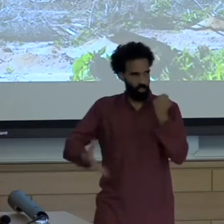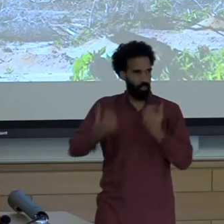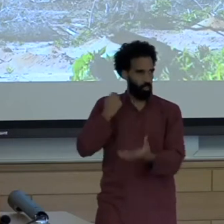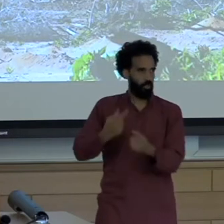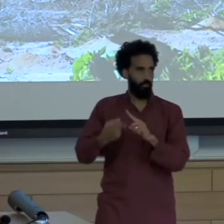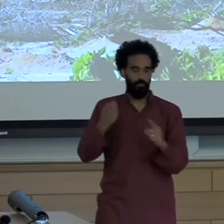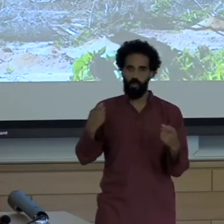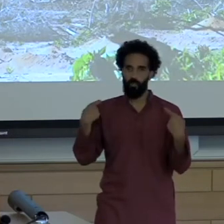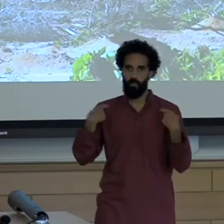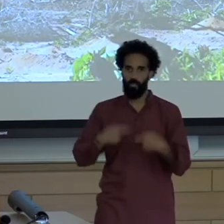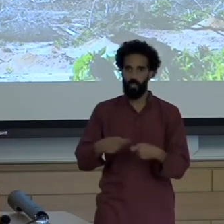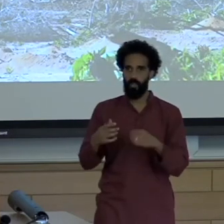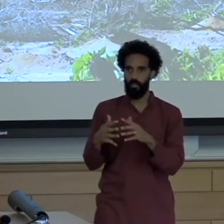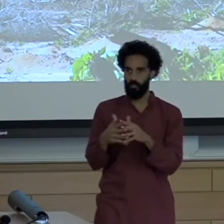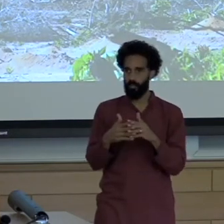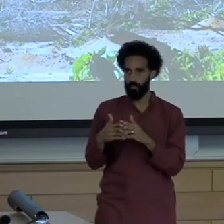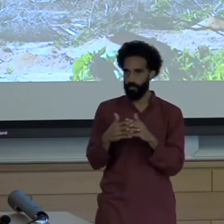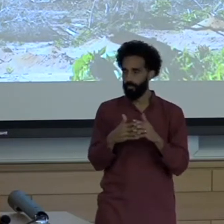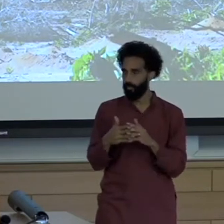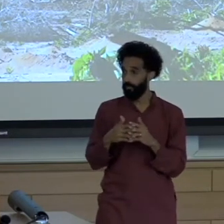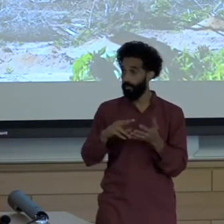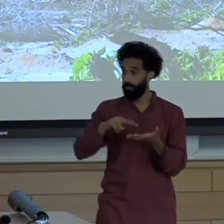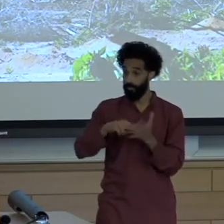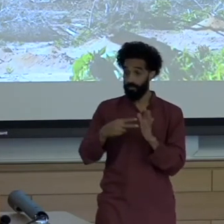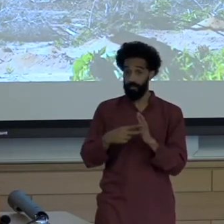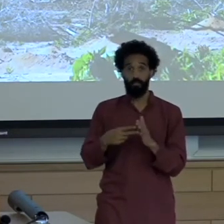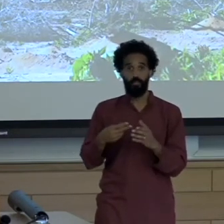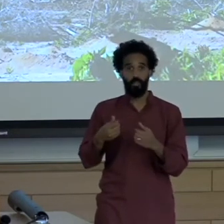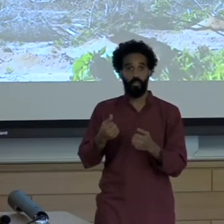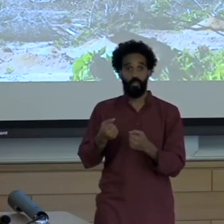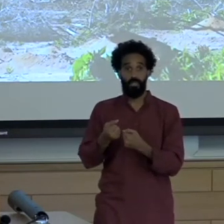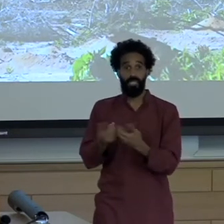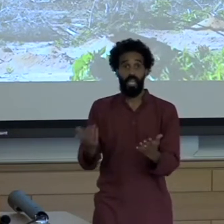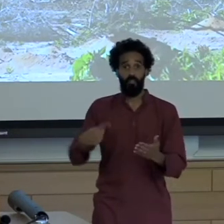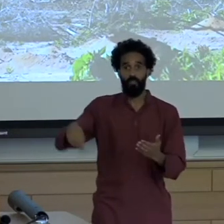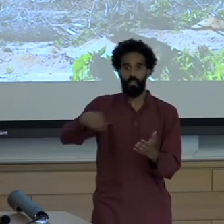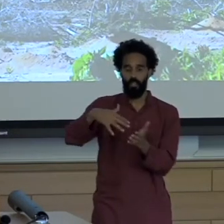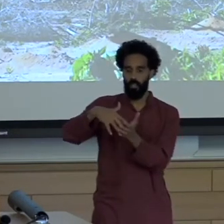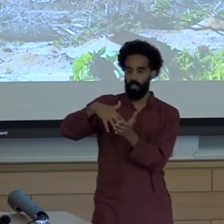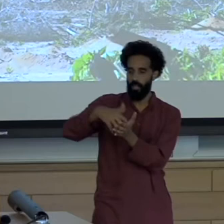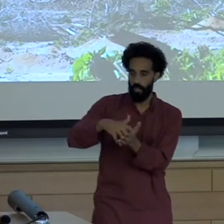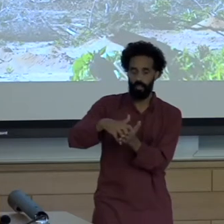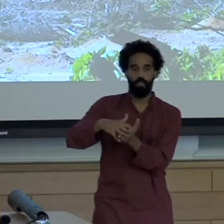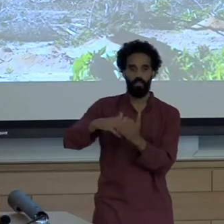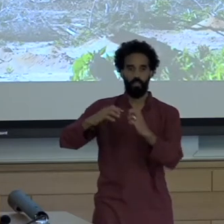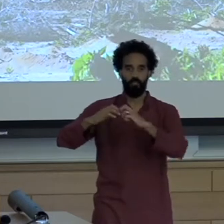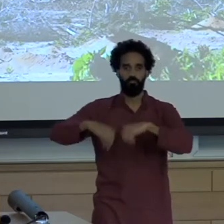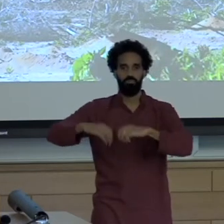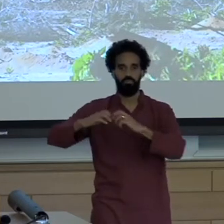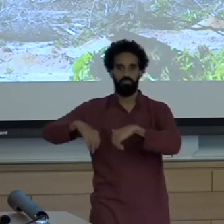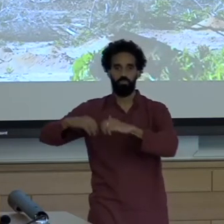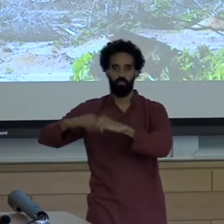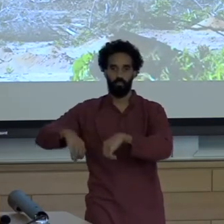This has created vulnerabilities not only to global commodity booms and busts and